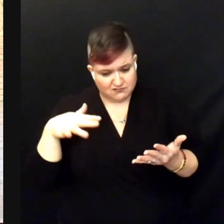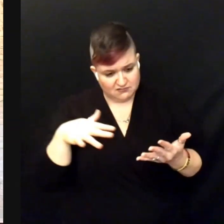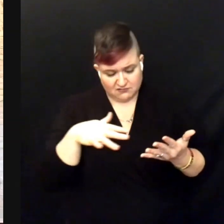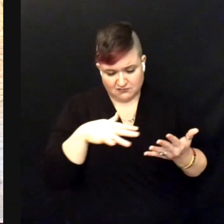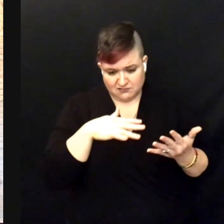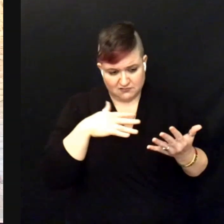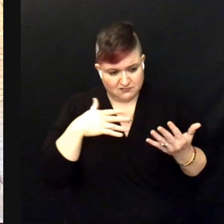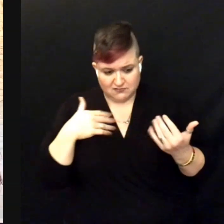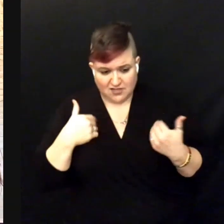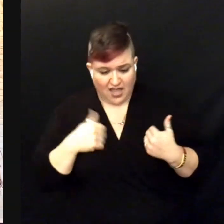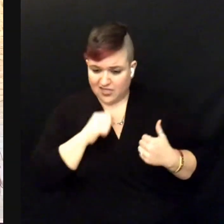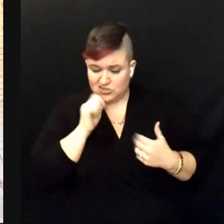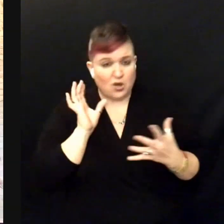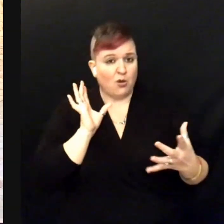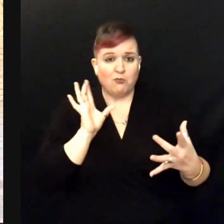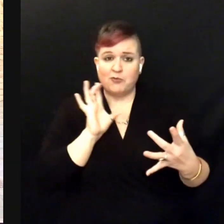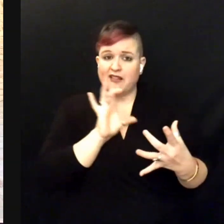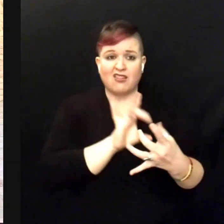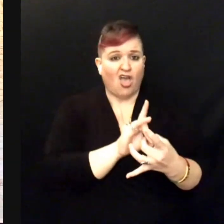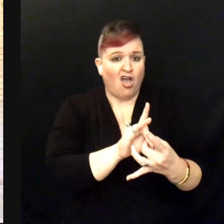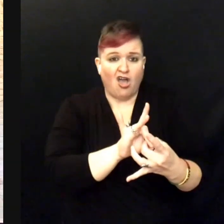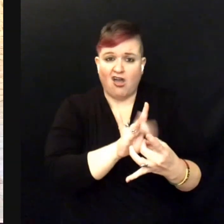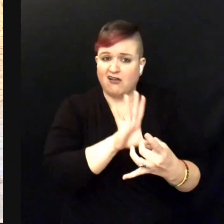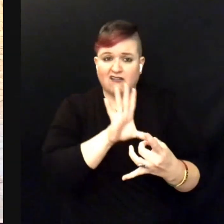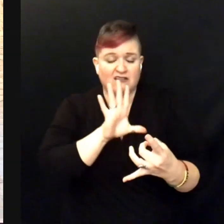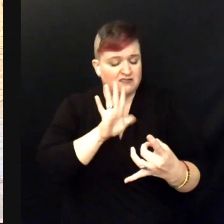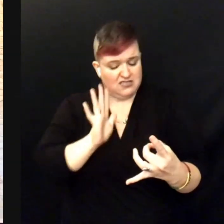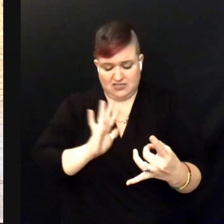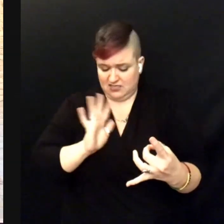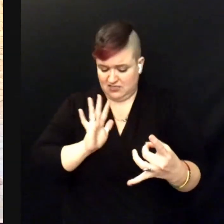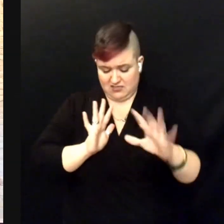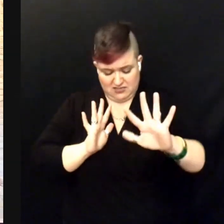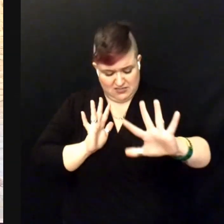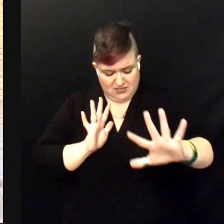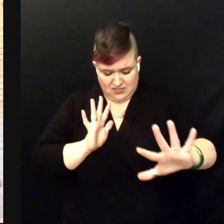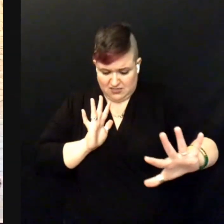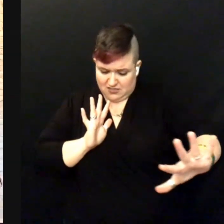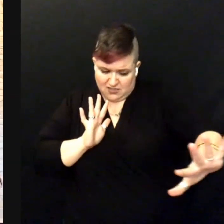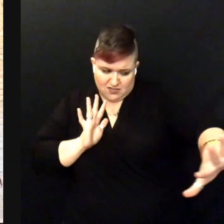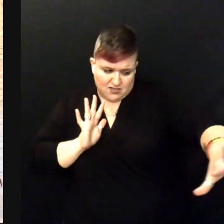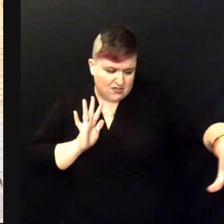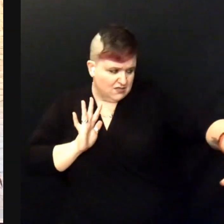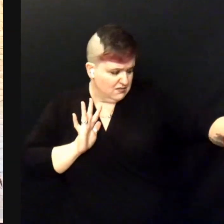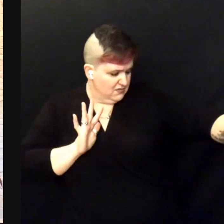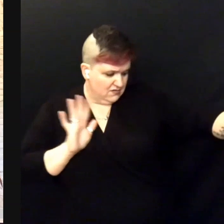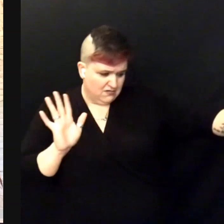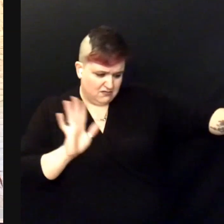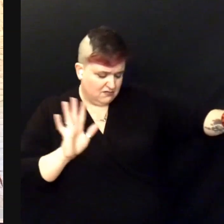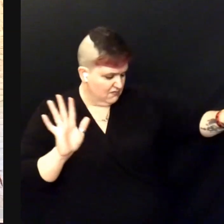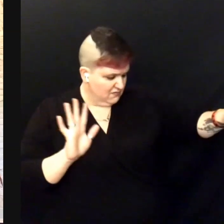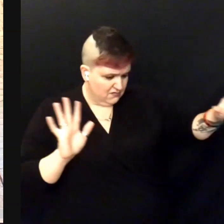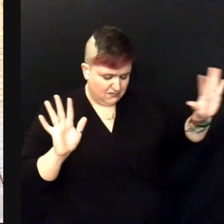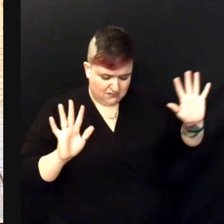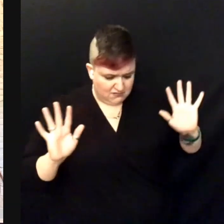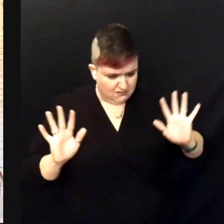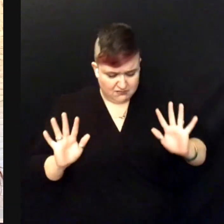I don't belong here